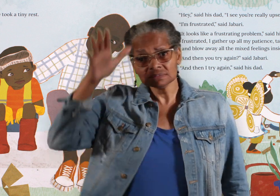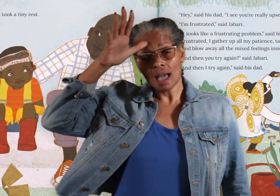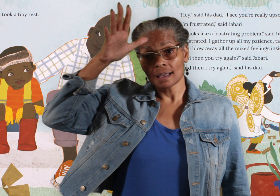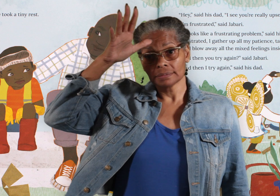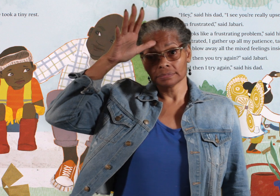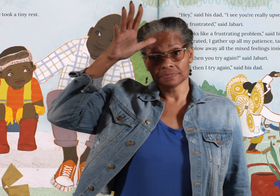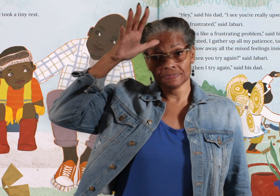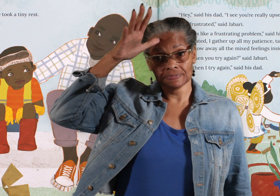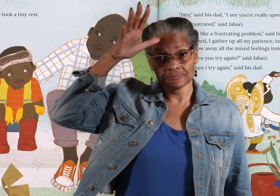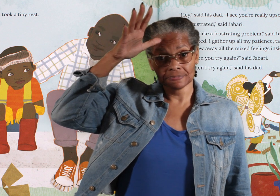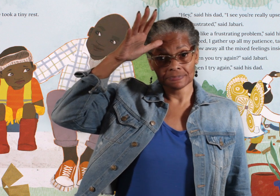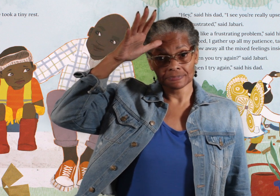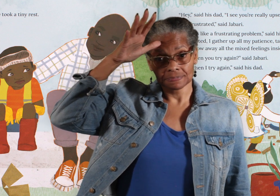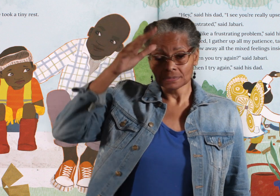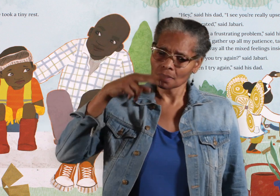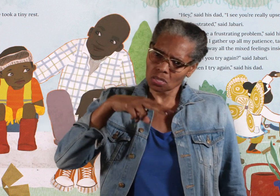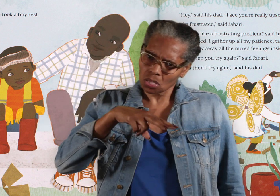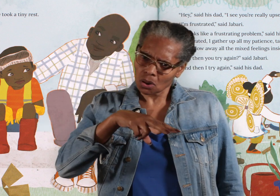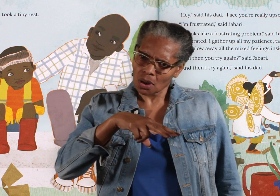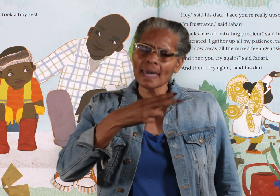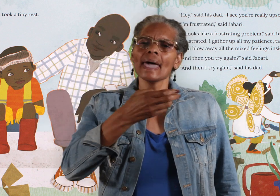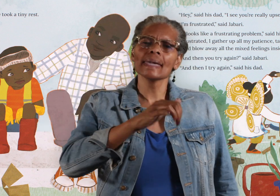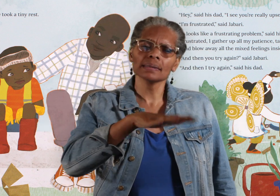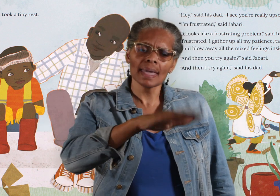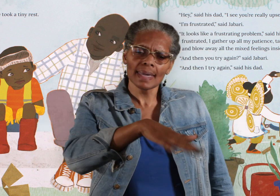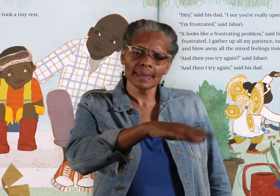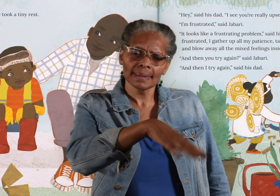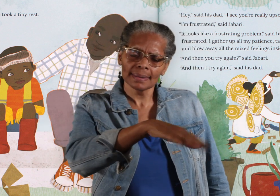"Hey," said his dad.